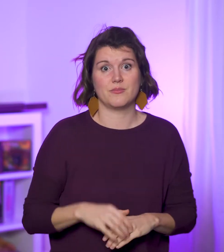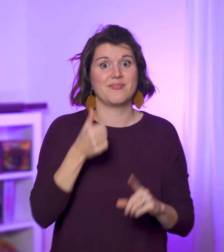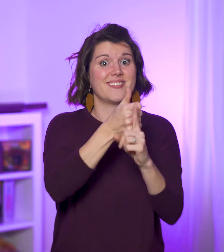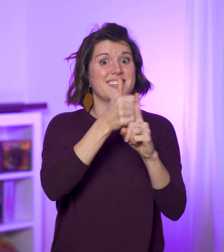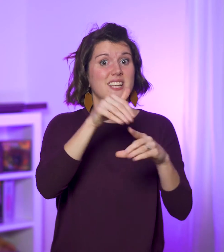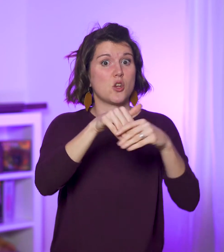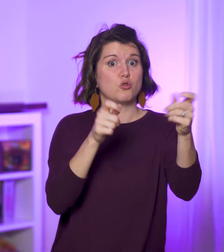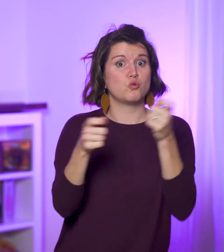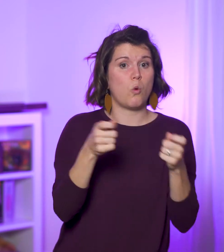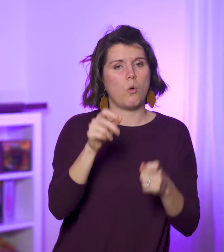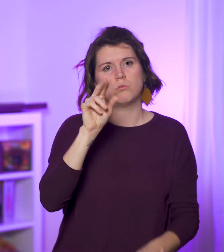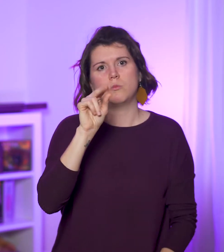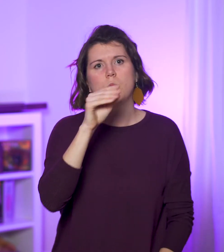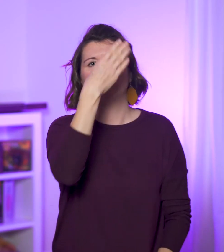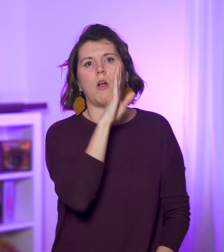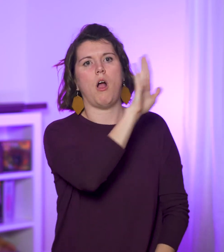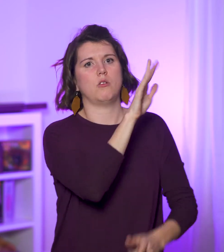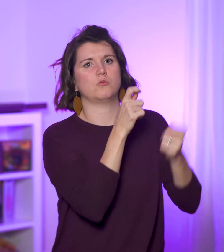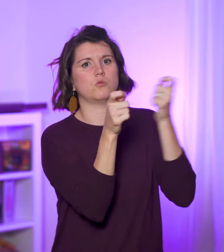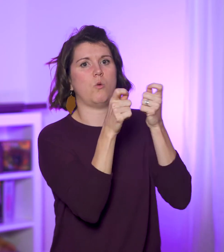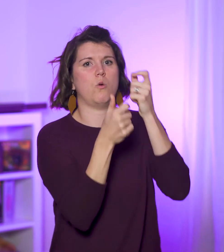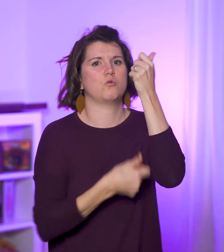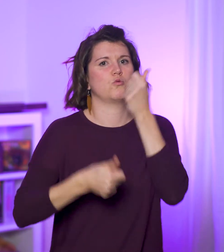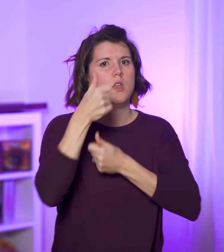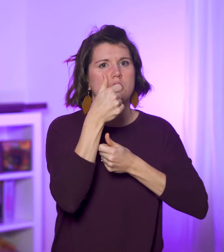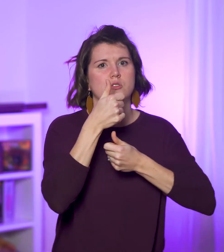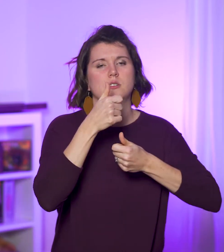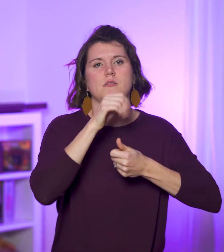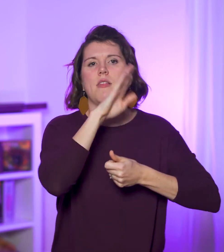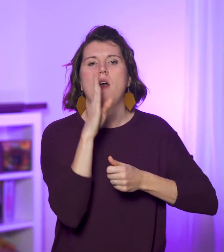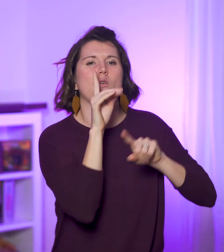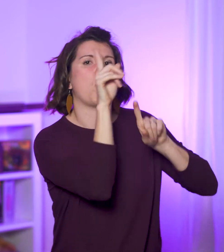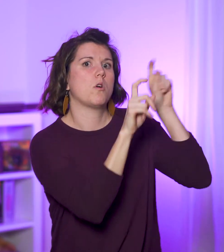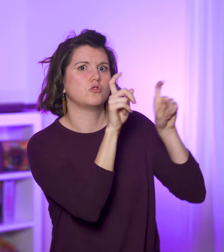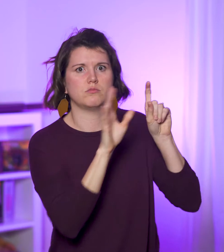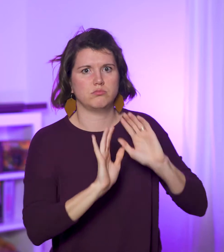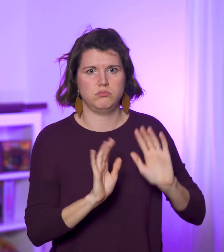They’re never in control, and God’s reign is never in question.